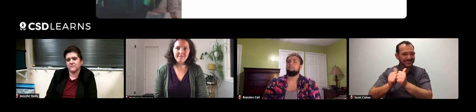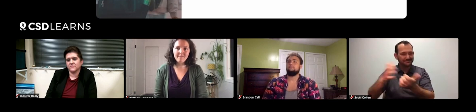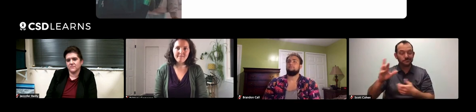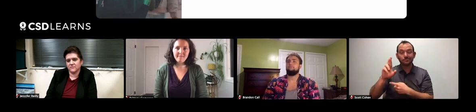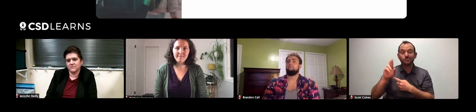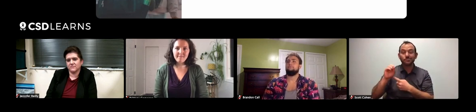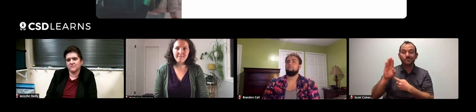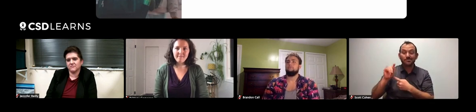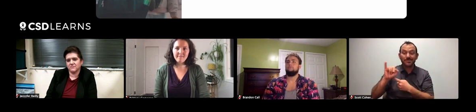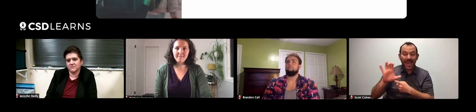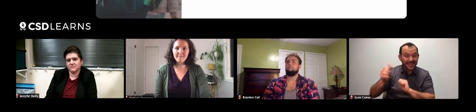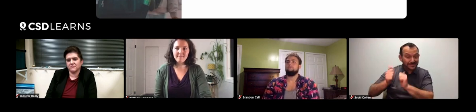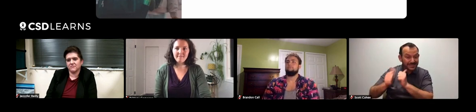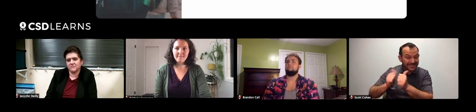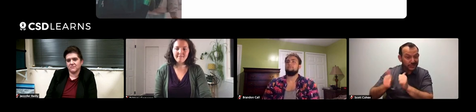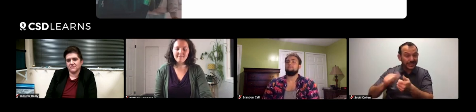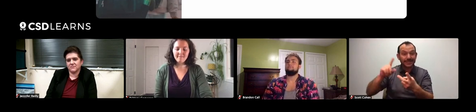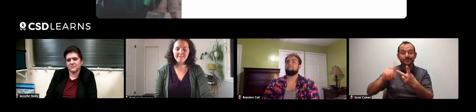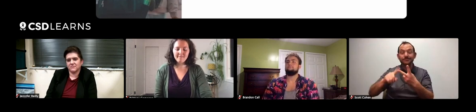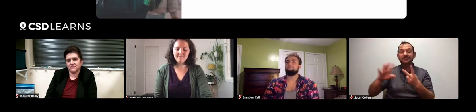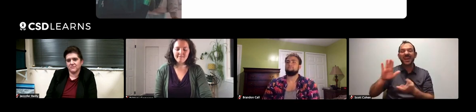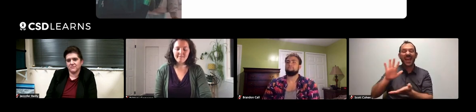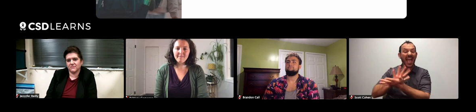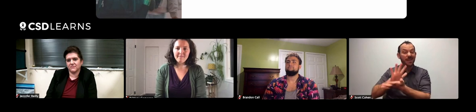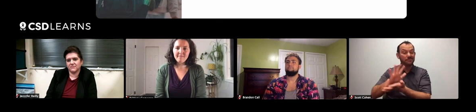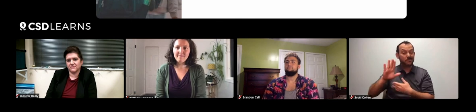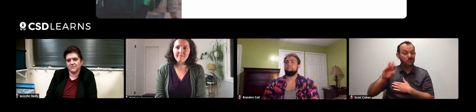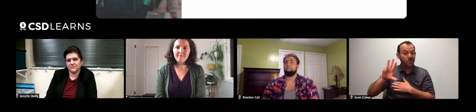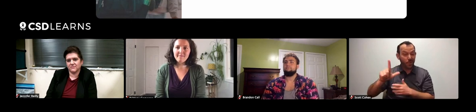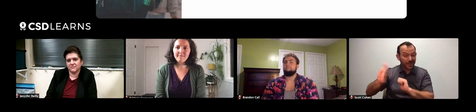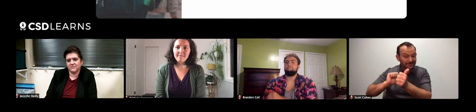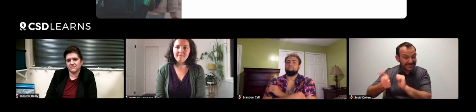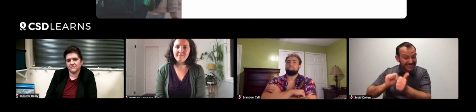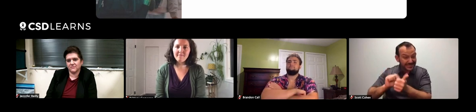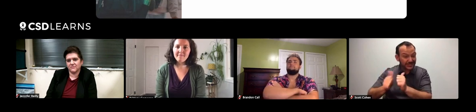There's robotics competitions and academic bowl competitions.